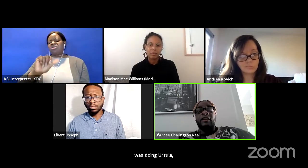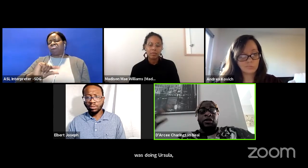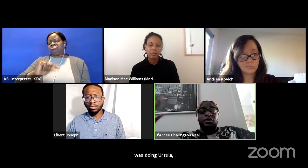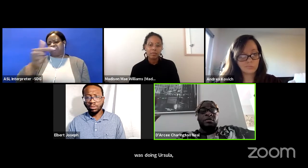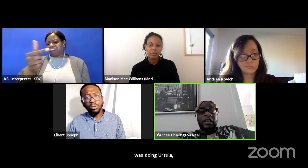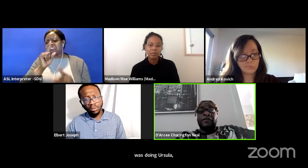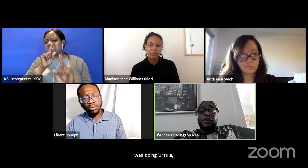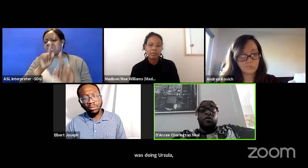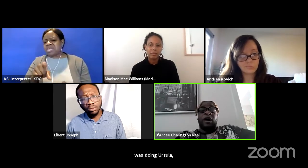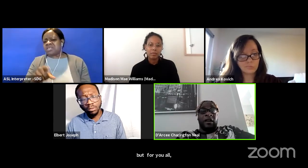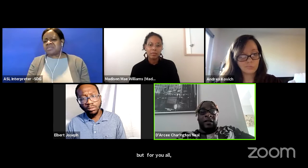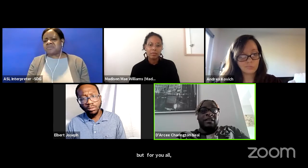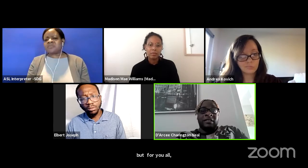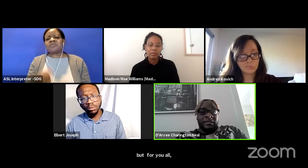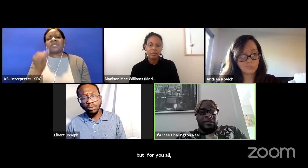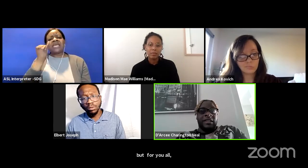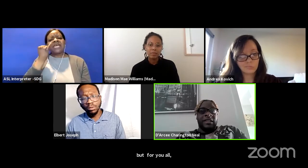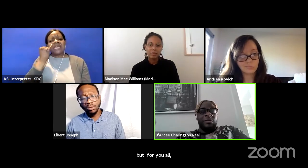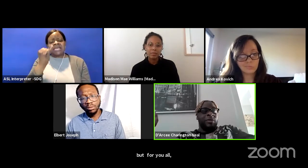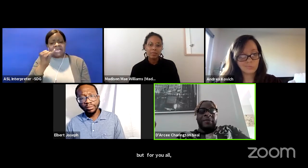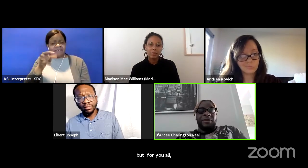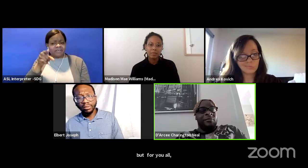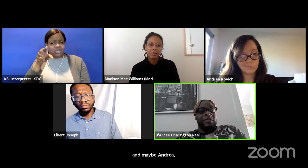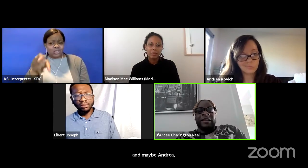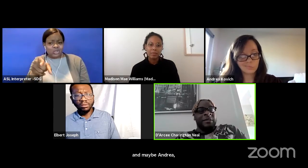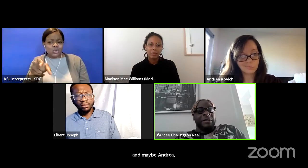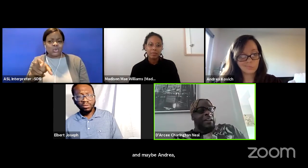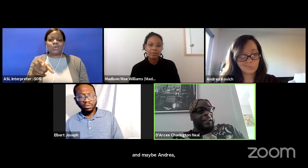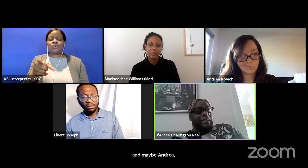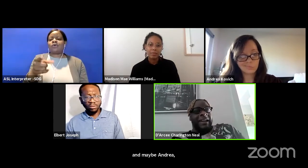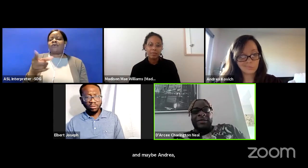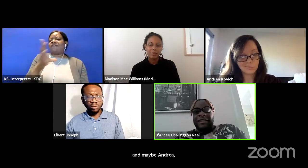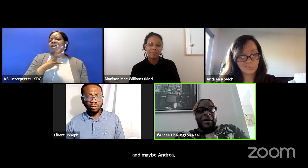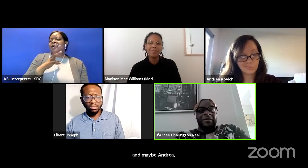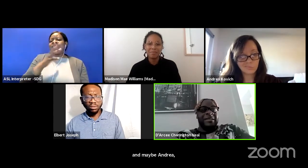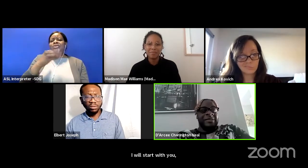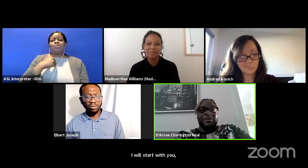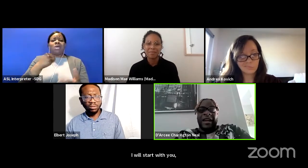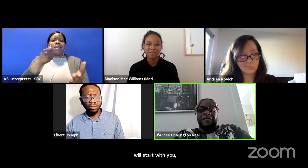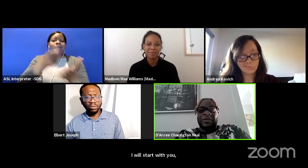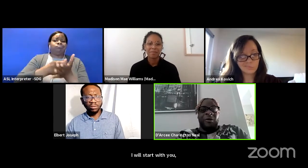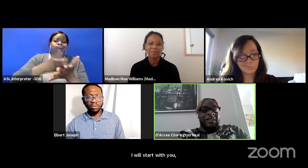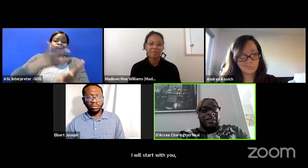if you were, you know Brad Pitt with unlimited money and you could come in and do whatever you wanted